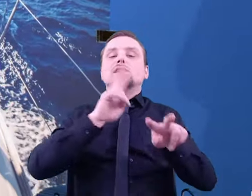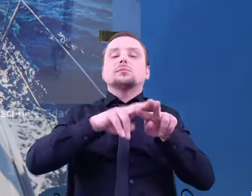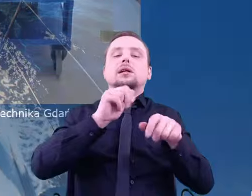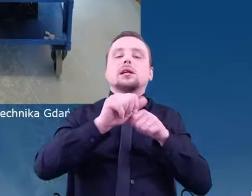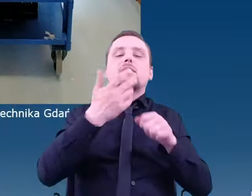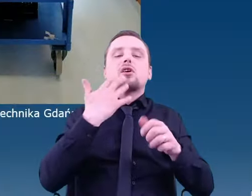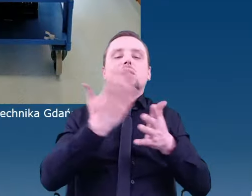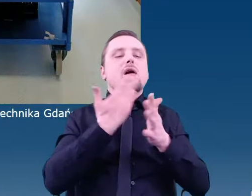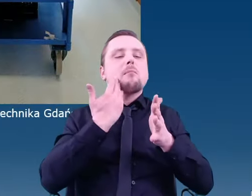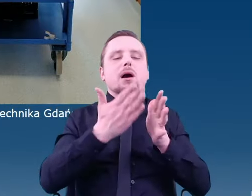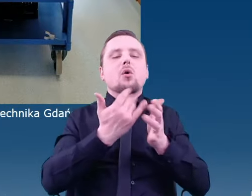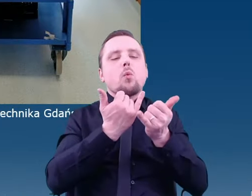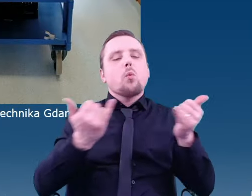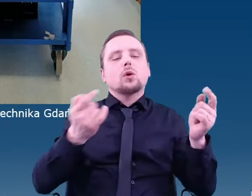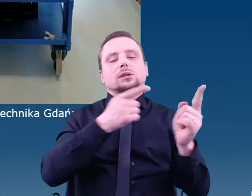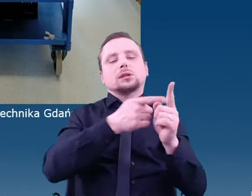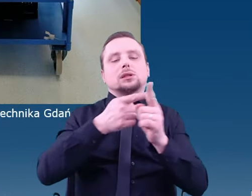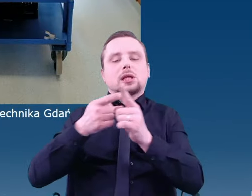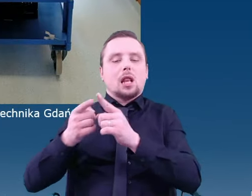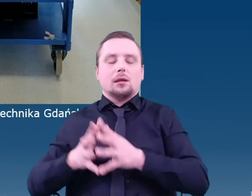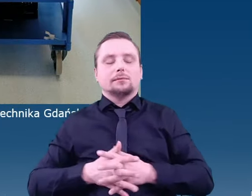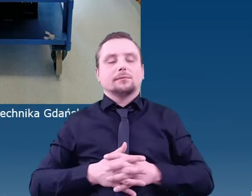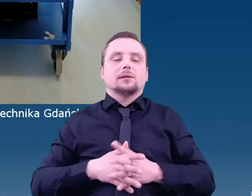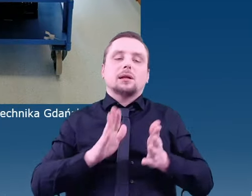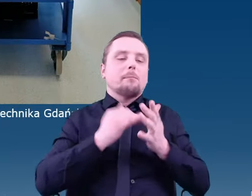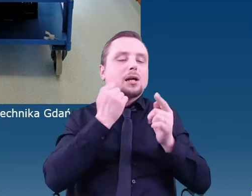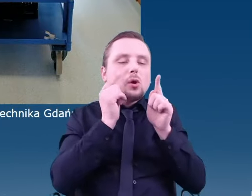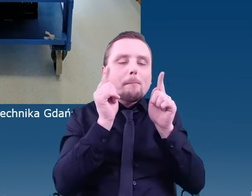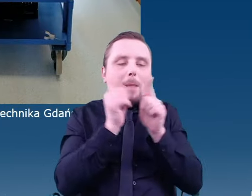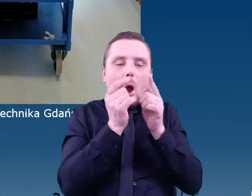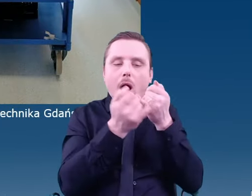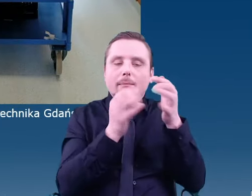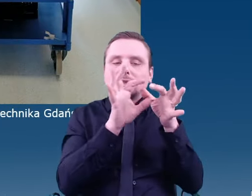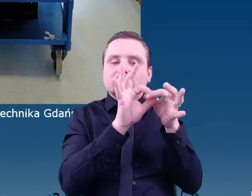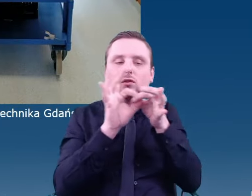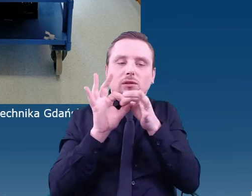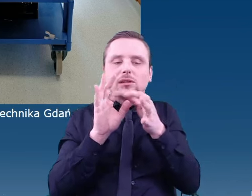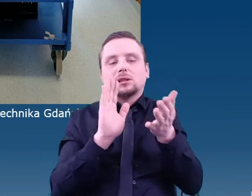It applies to both very small chemical compounds, such as atoms,